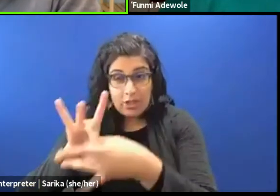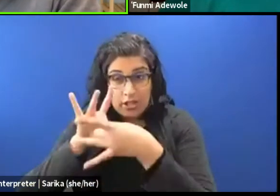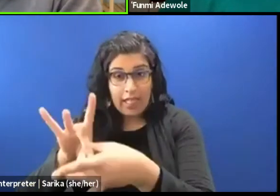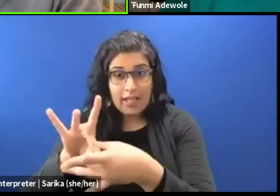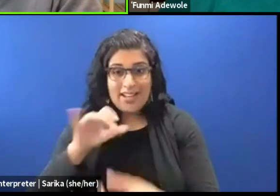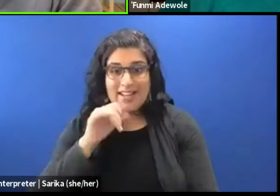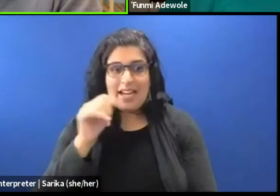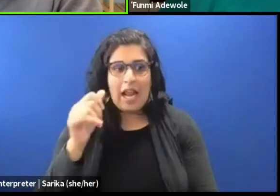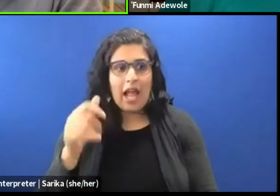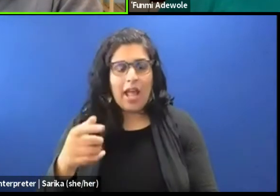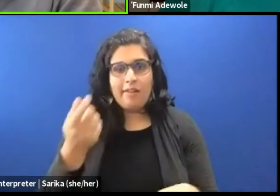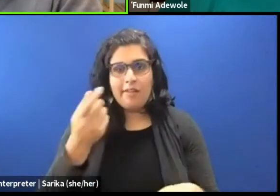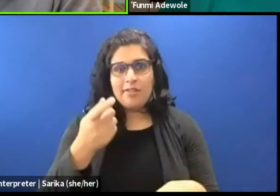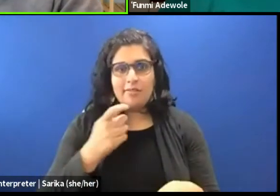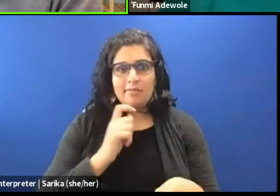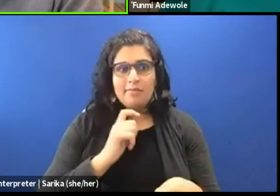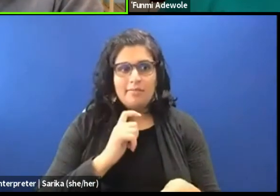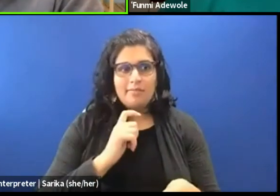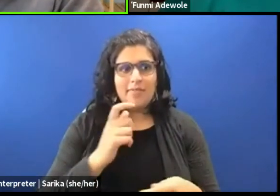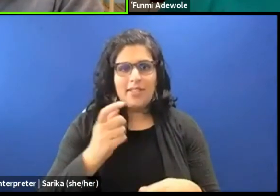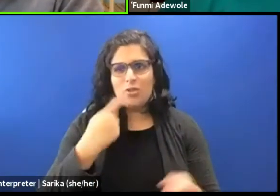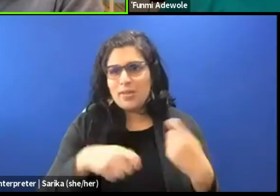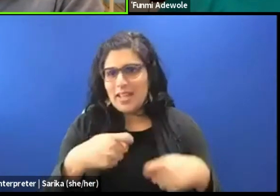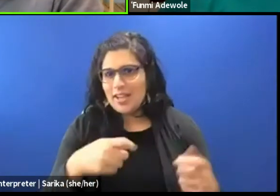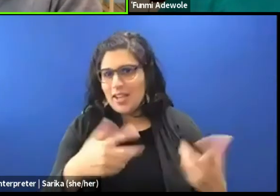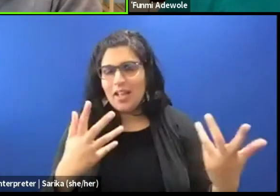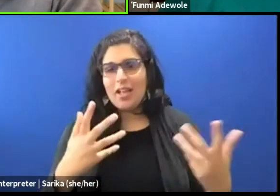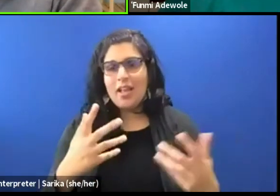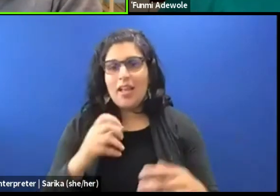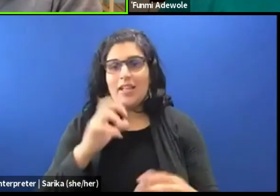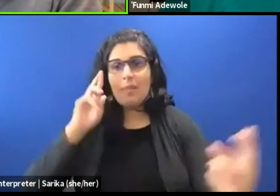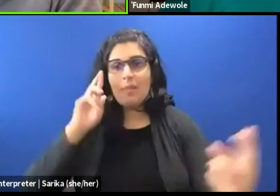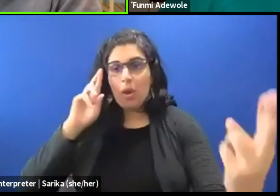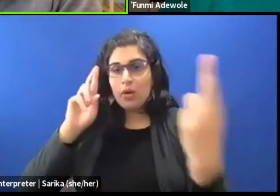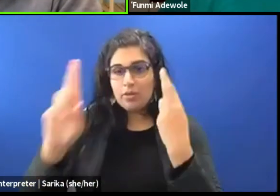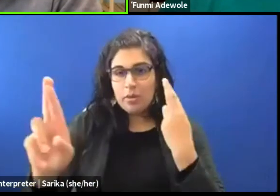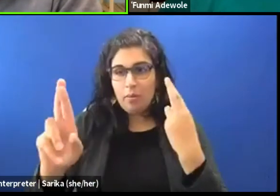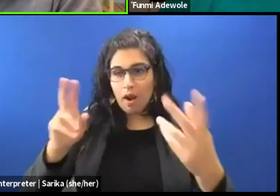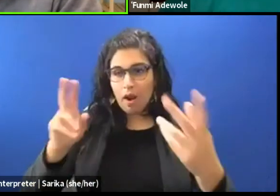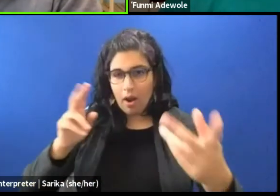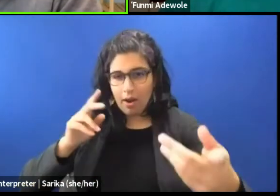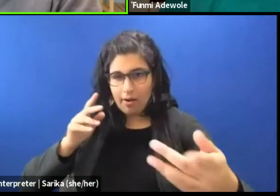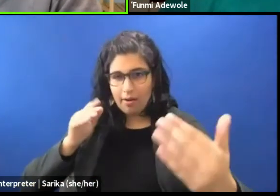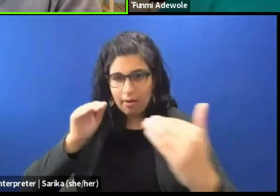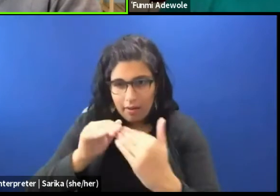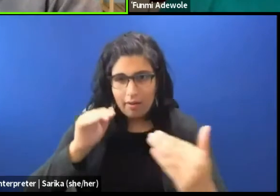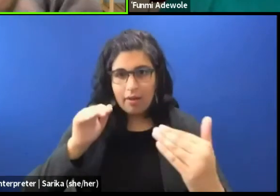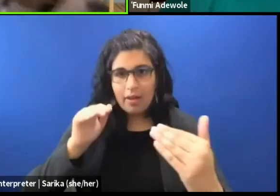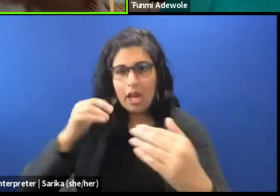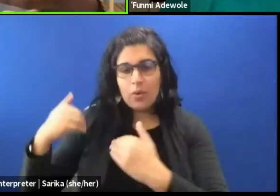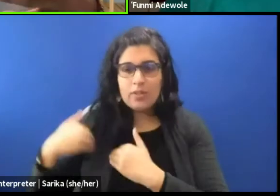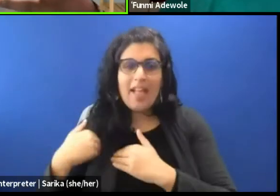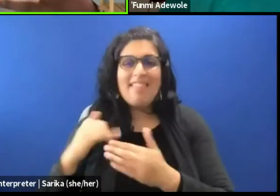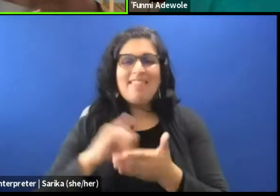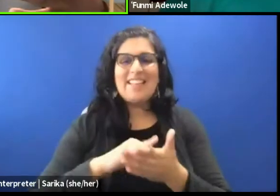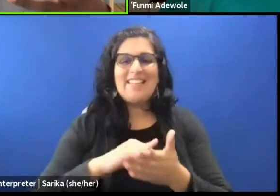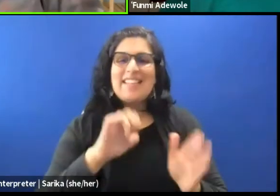It's about reciprocity, it's about responsibility and start asking ourselves the ethics of working with community and help us to start thinking